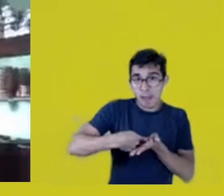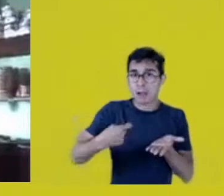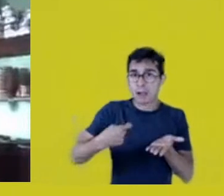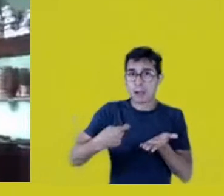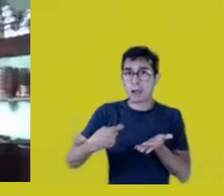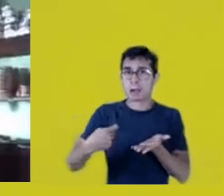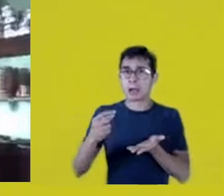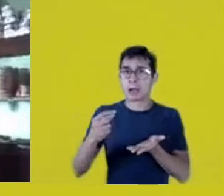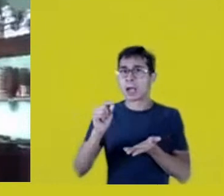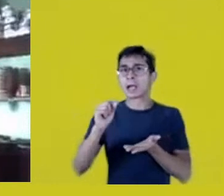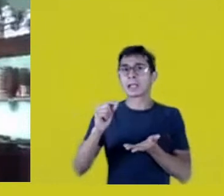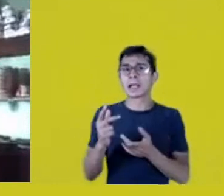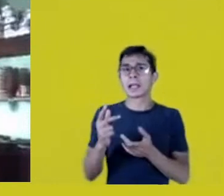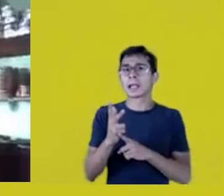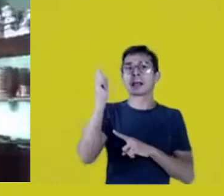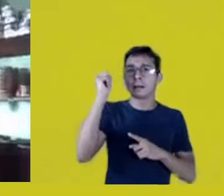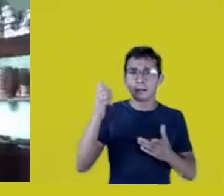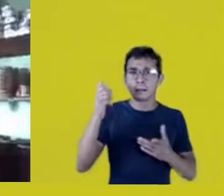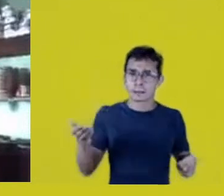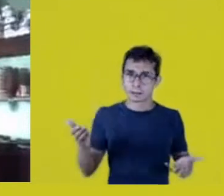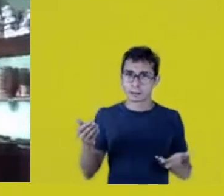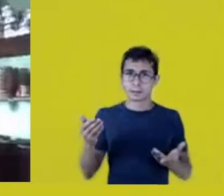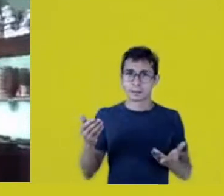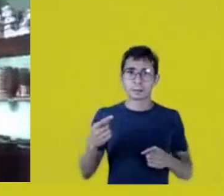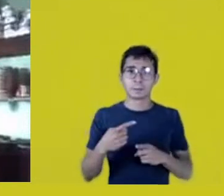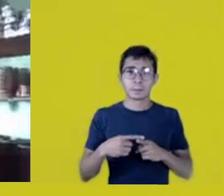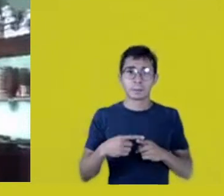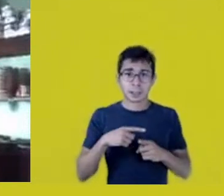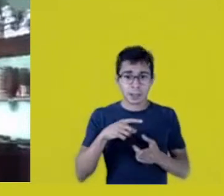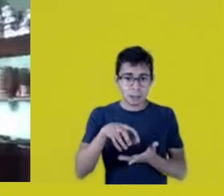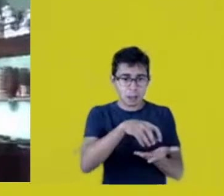Which community? Because there are many. That’s another challenge,